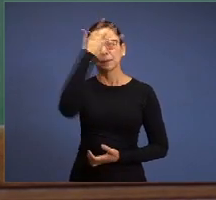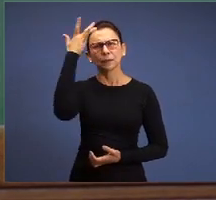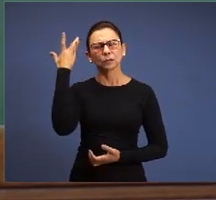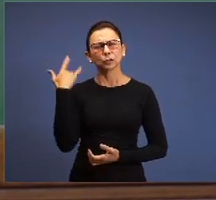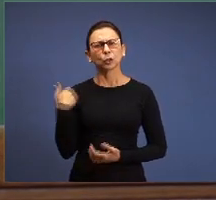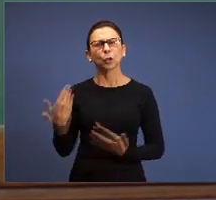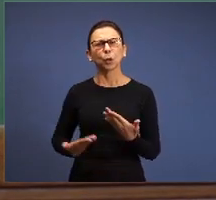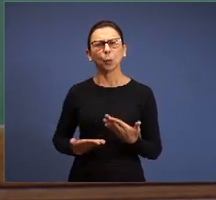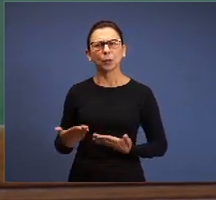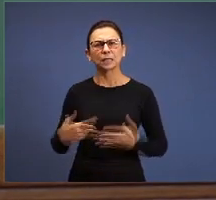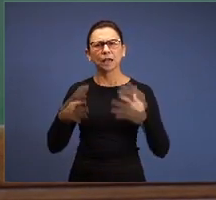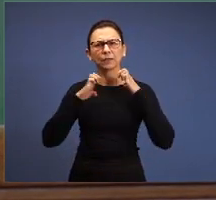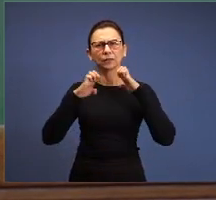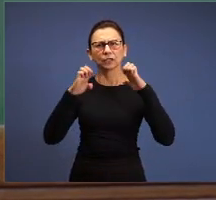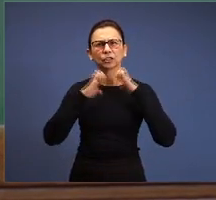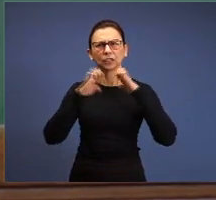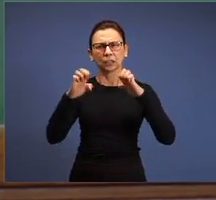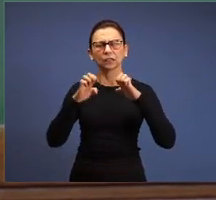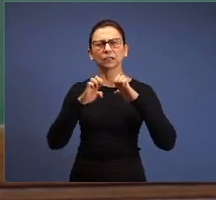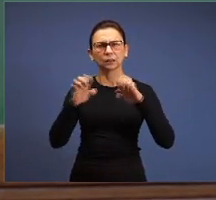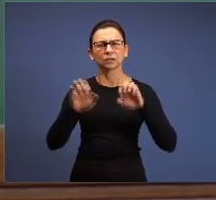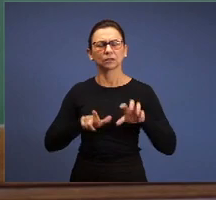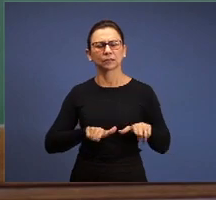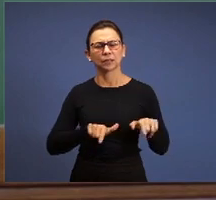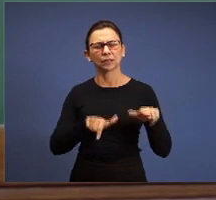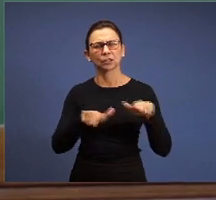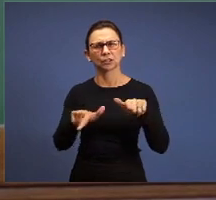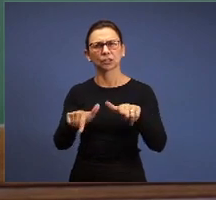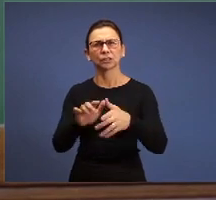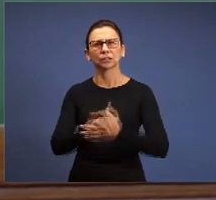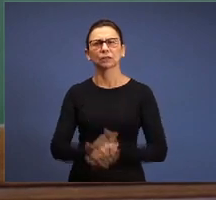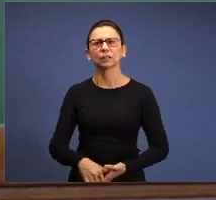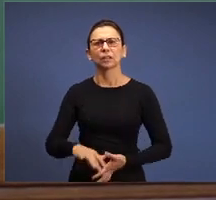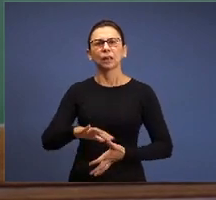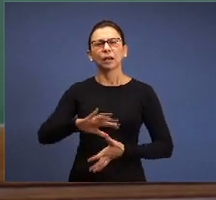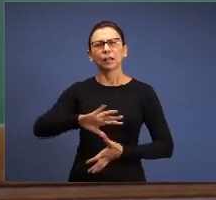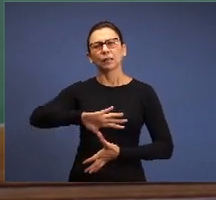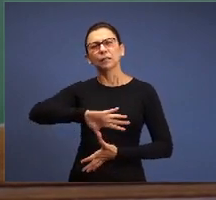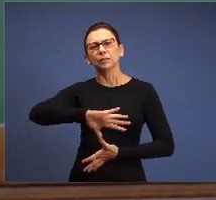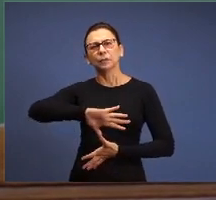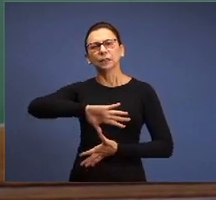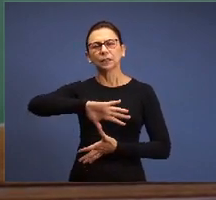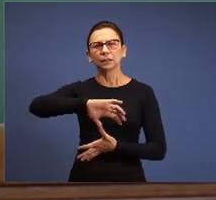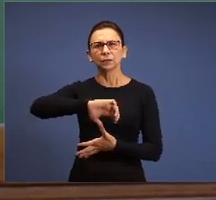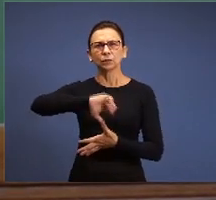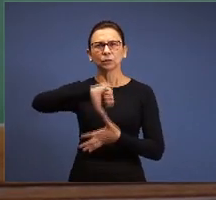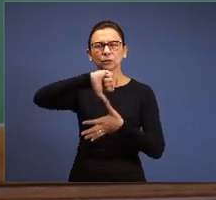here in South America and now, the last one was in Colombia, in the city of Bogota, the capital